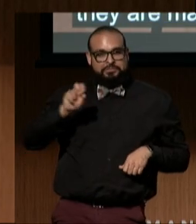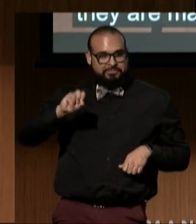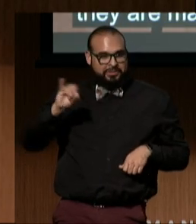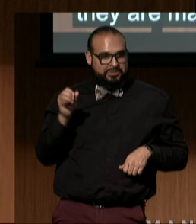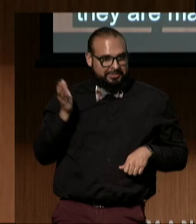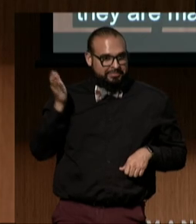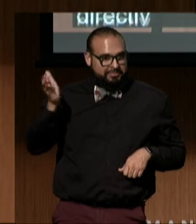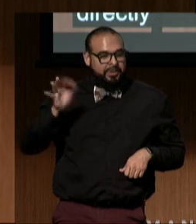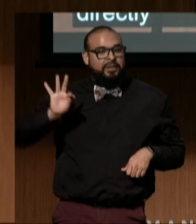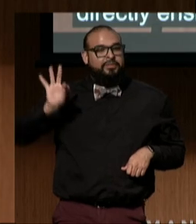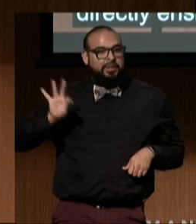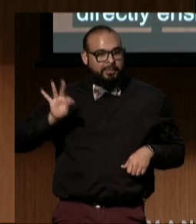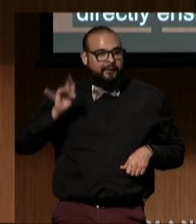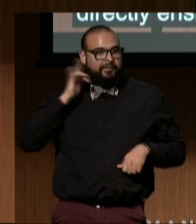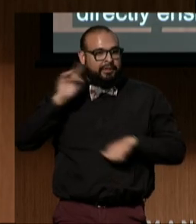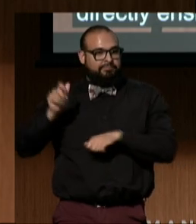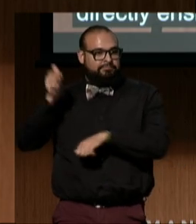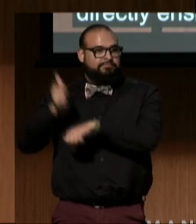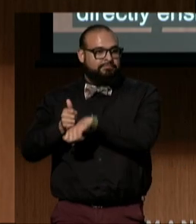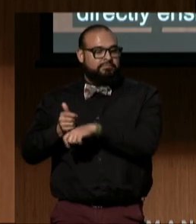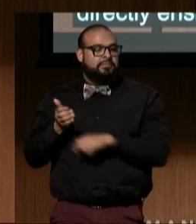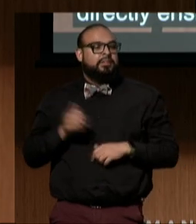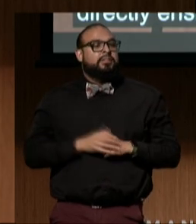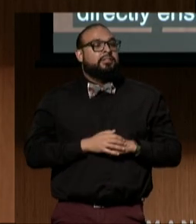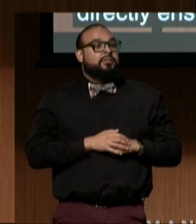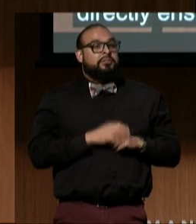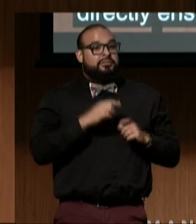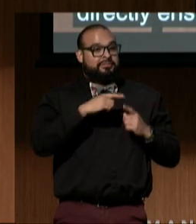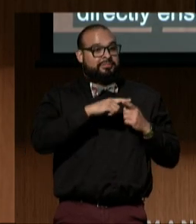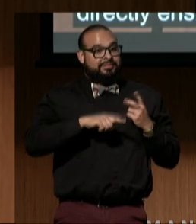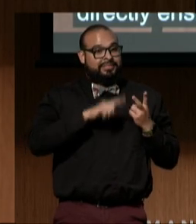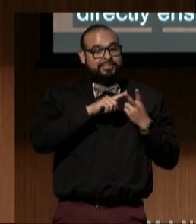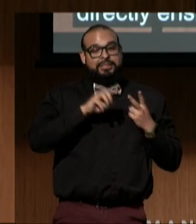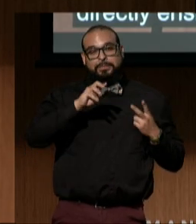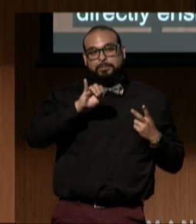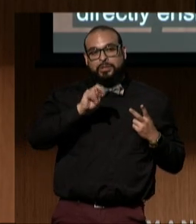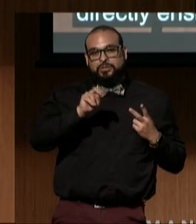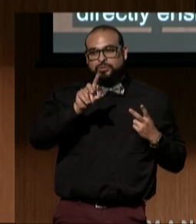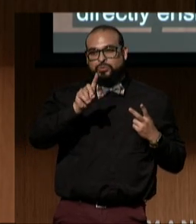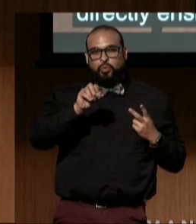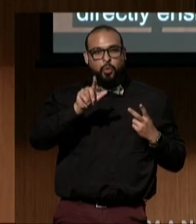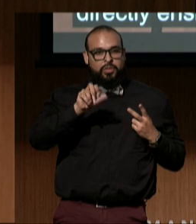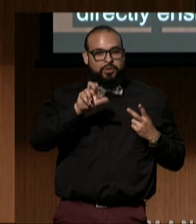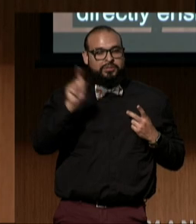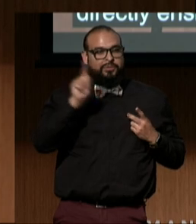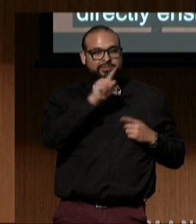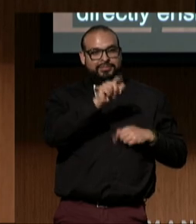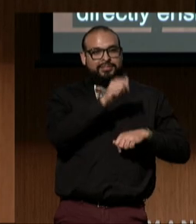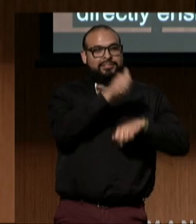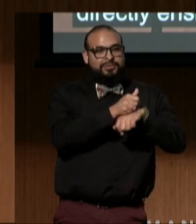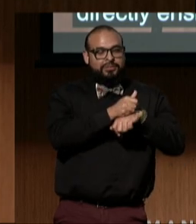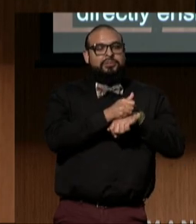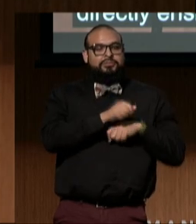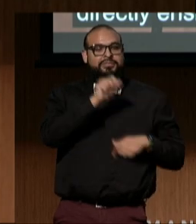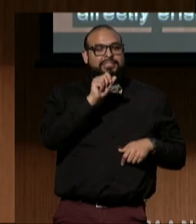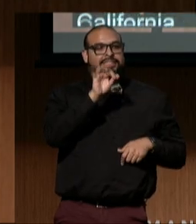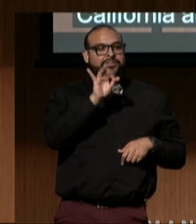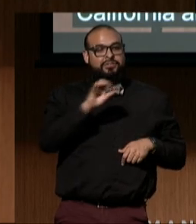in Fremont, California, and Mission Dolores in San Francisco. Chochenyo (Ohlone),